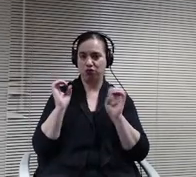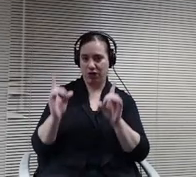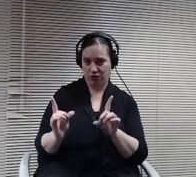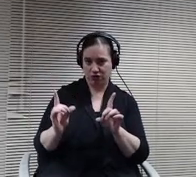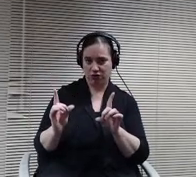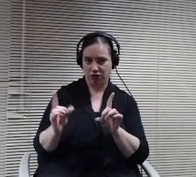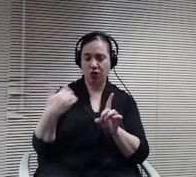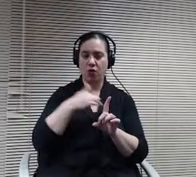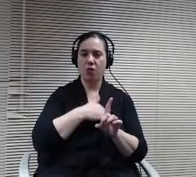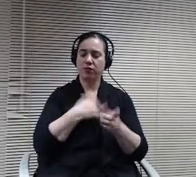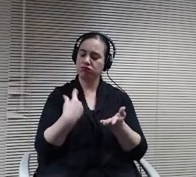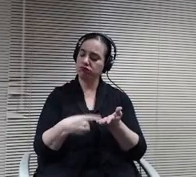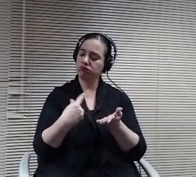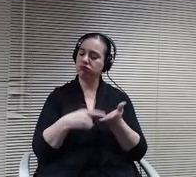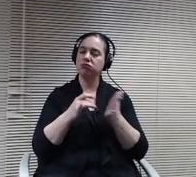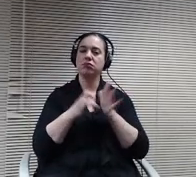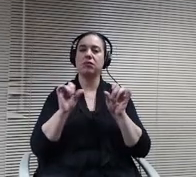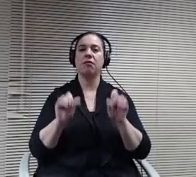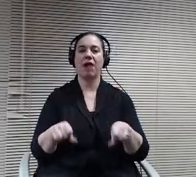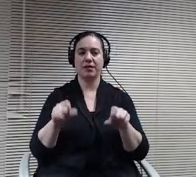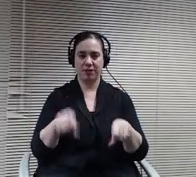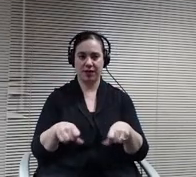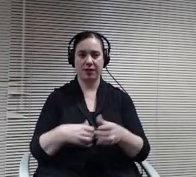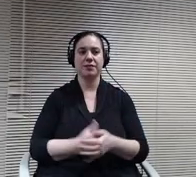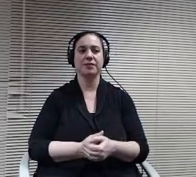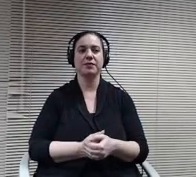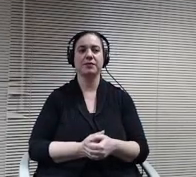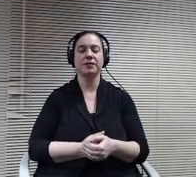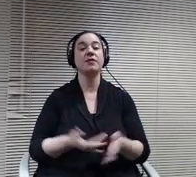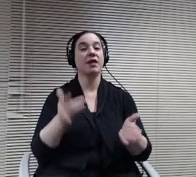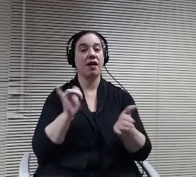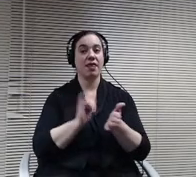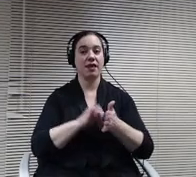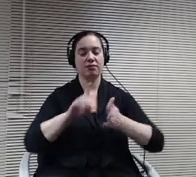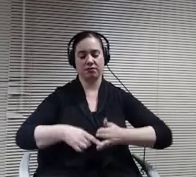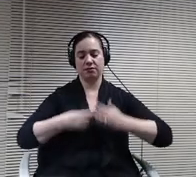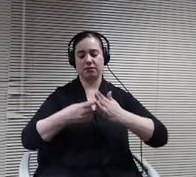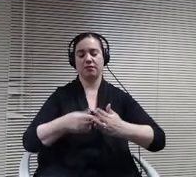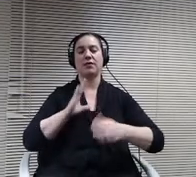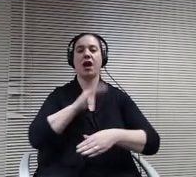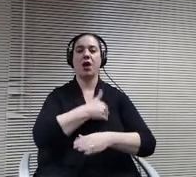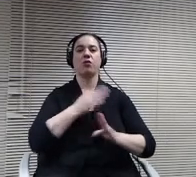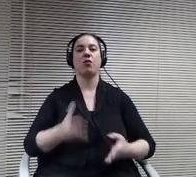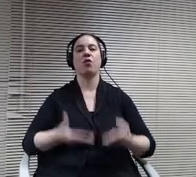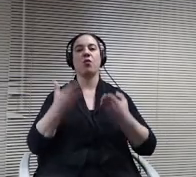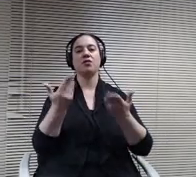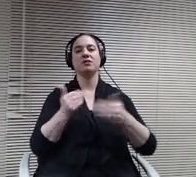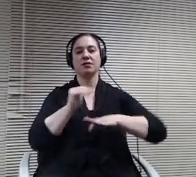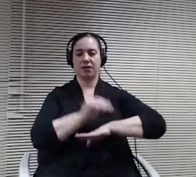This is the catalyst for our proposal this evening. Paul Bourgeois will follow with the financial advantages